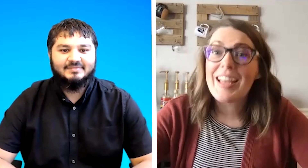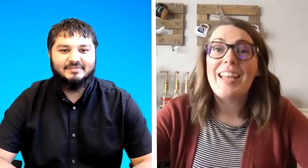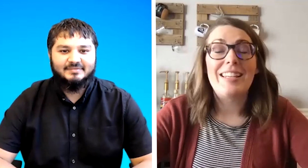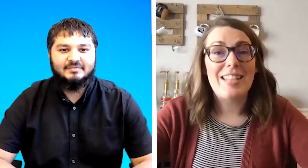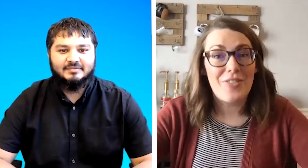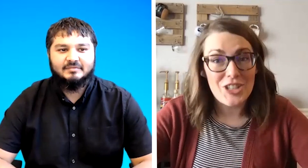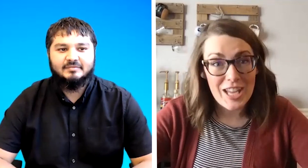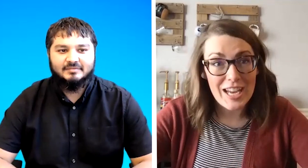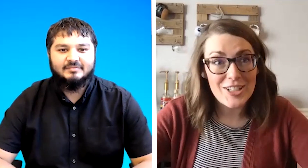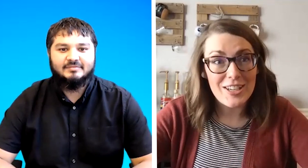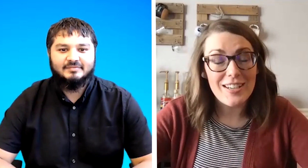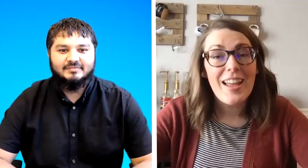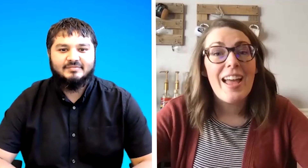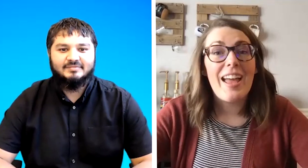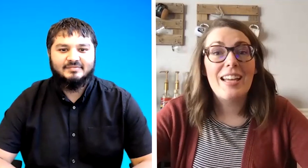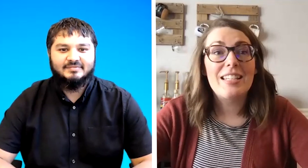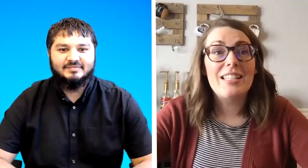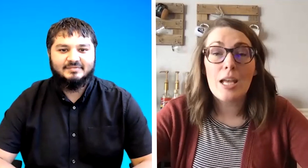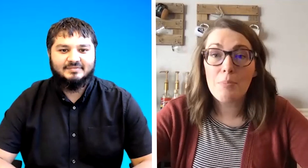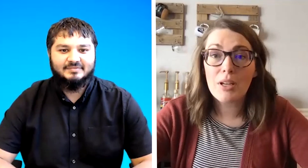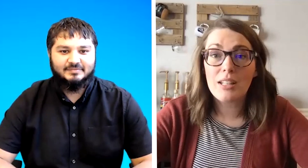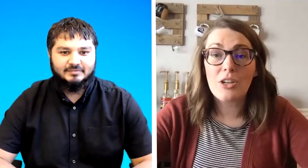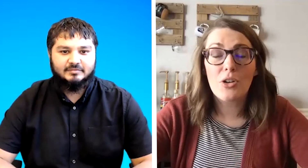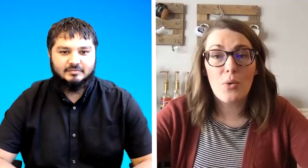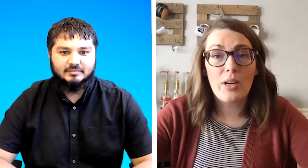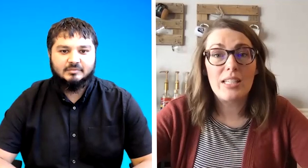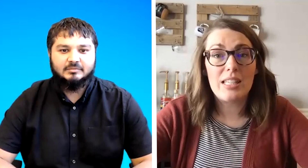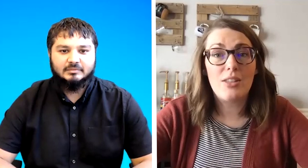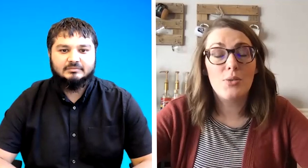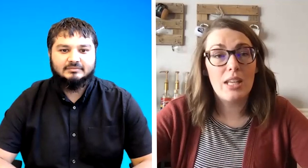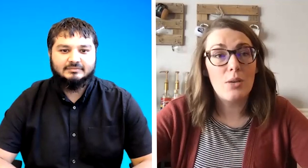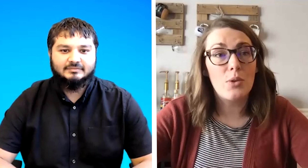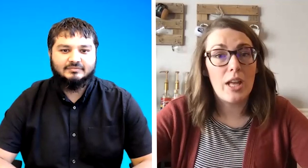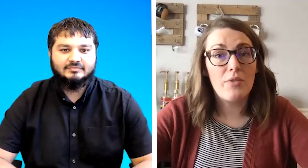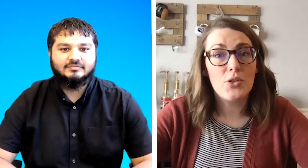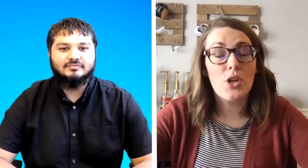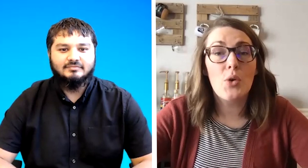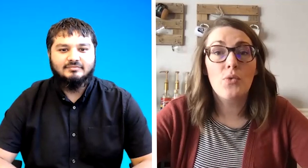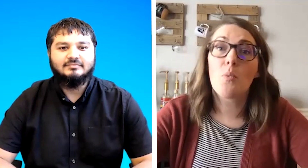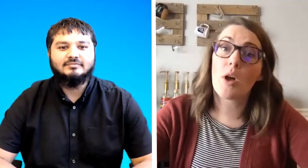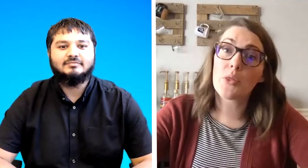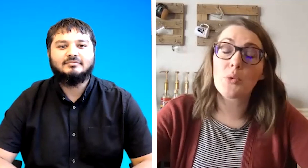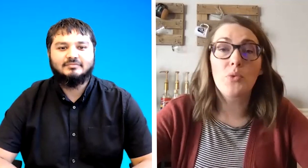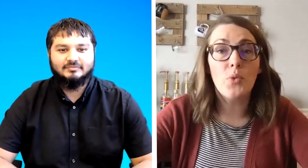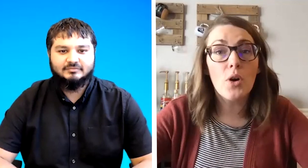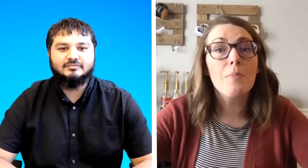in deaf education and typically you're going to see those language levels go from one through four